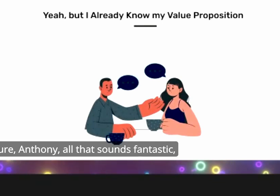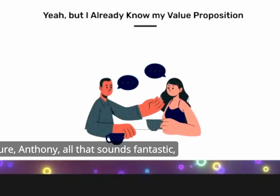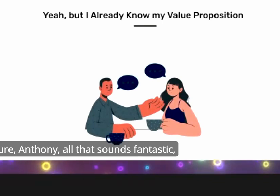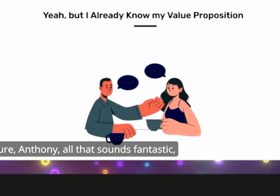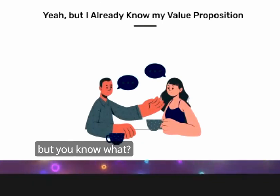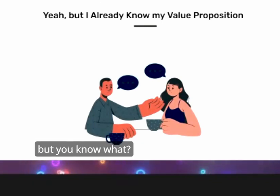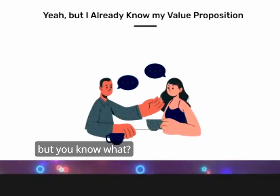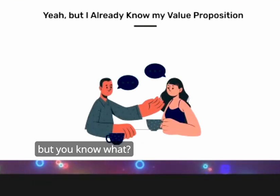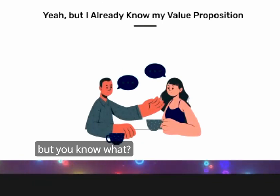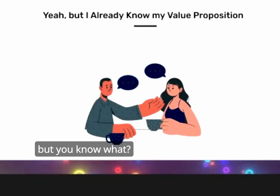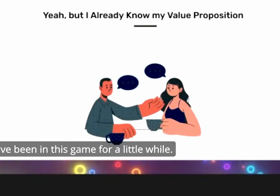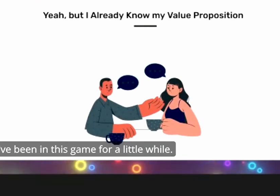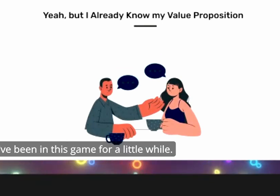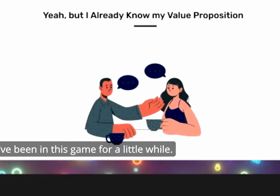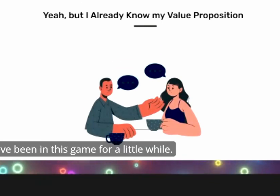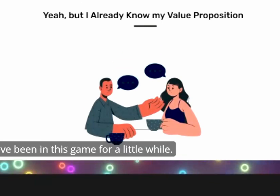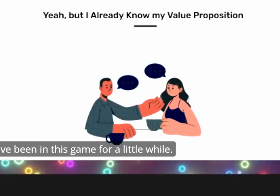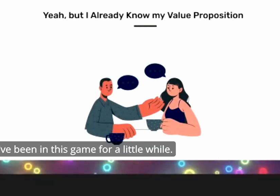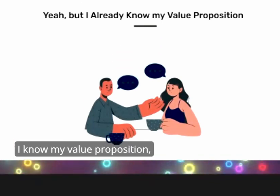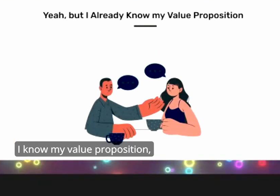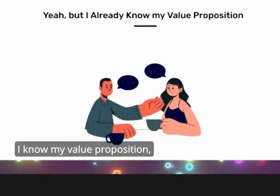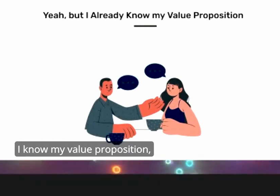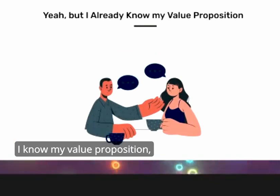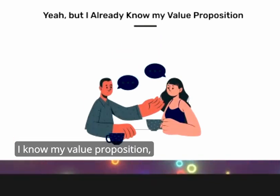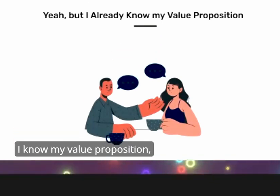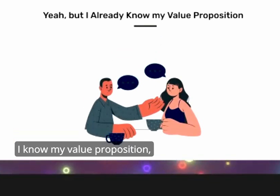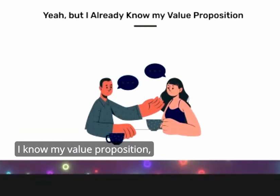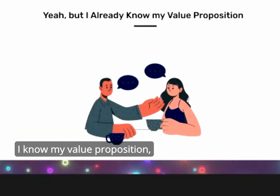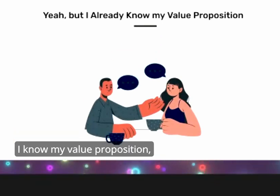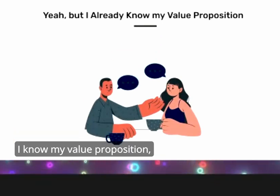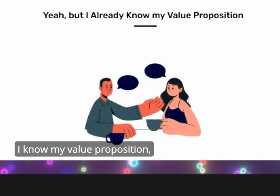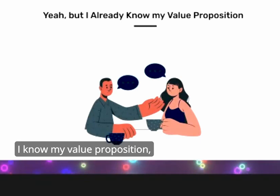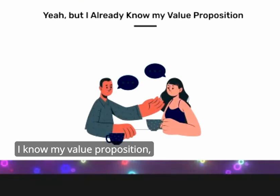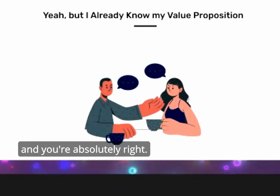fantastic but you know what I've been in this game for a little while I know my value proposition and